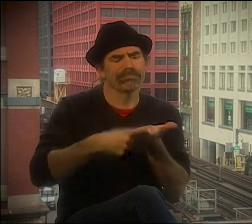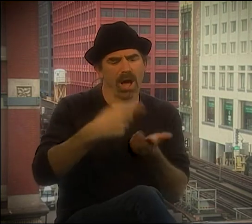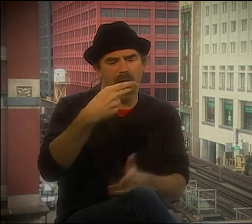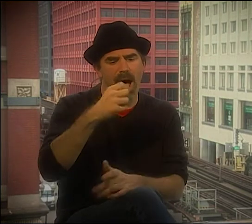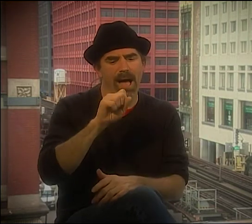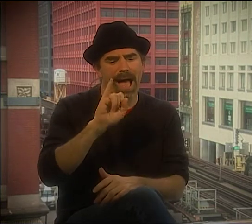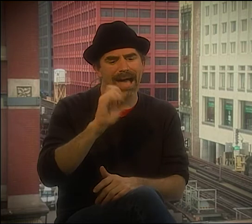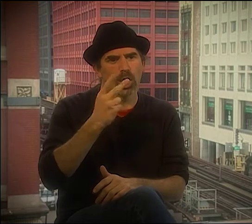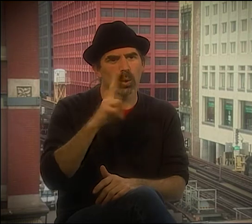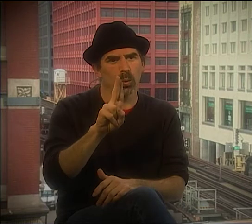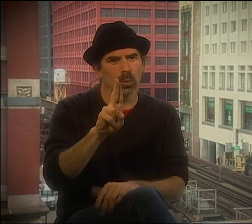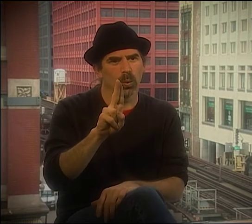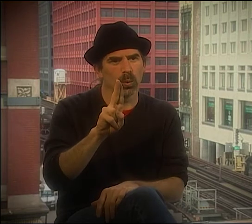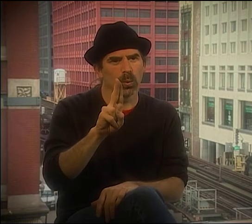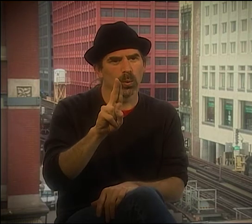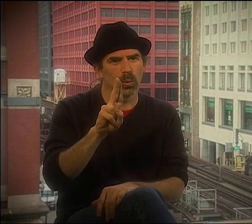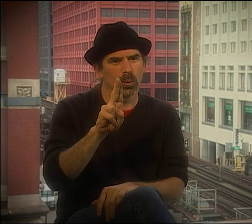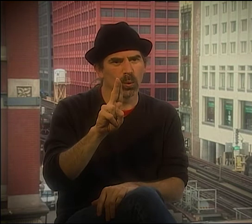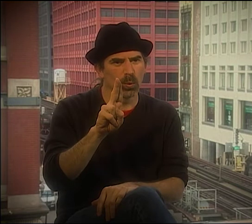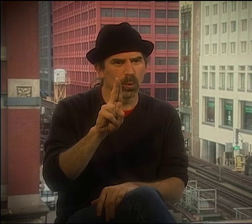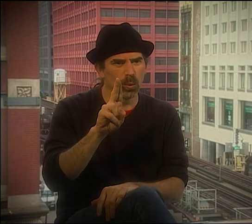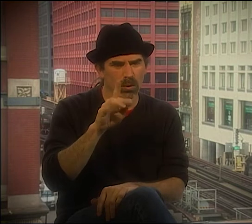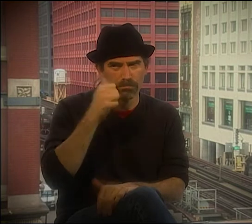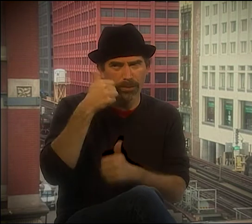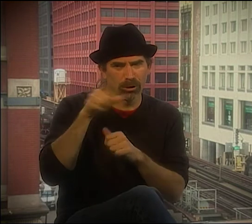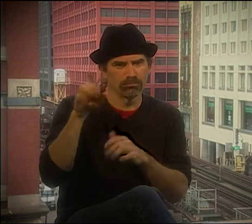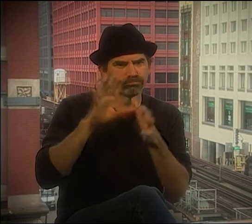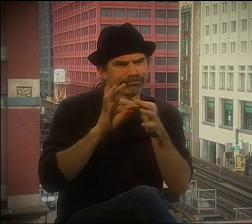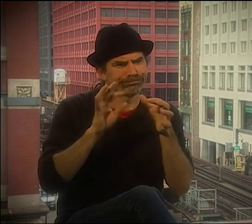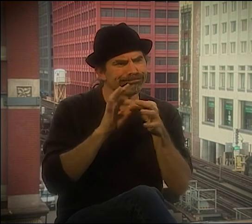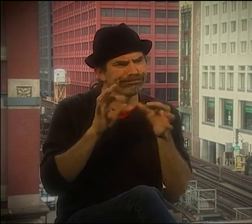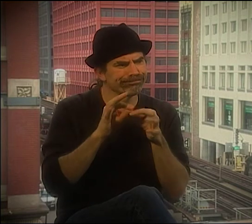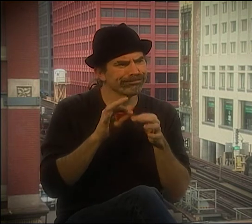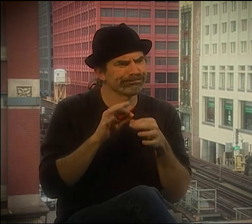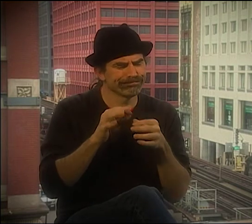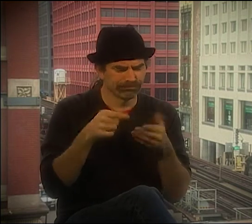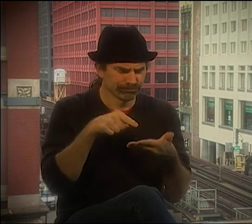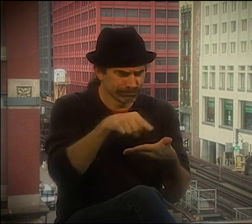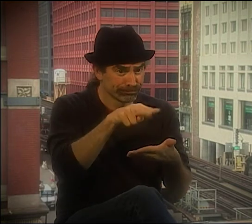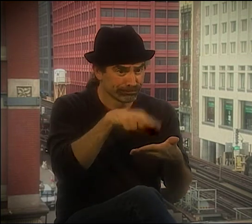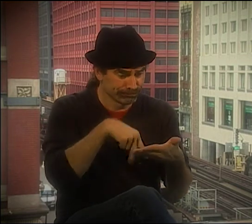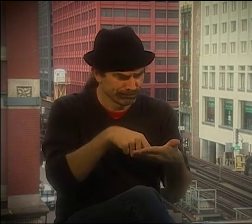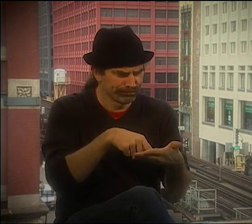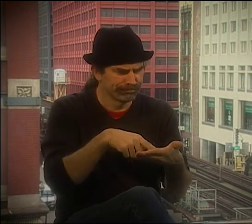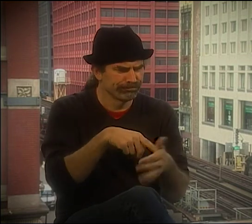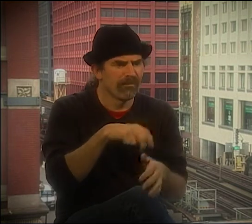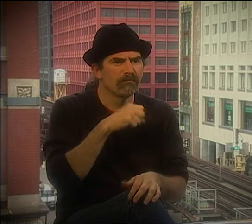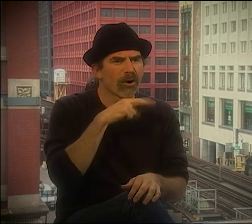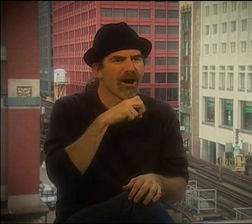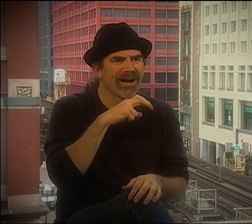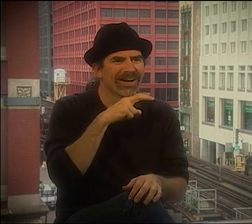OH, YEAH. GOOD QUESTION. WELL, I TOOK A CLASS WITH HIM. AND HE SHOWED ME THIS HAIKU POEM.